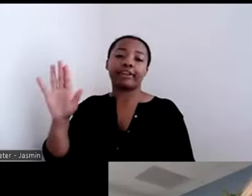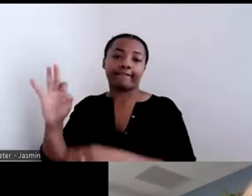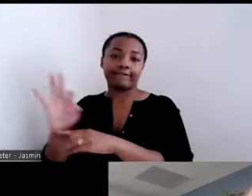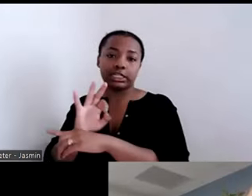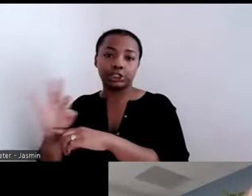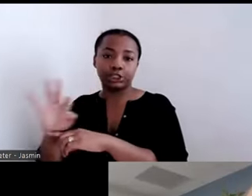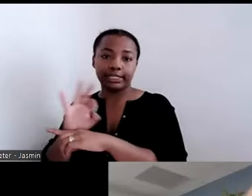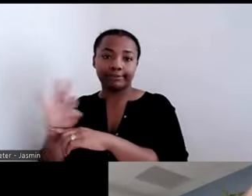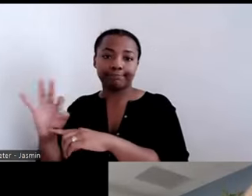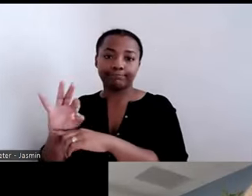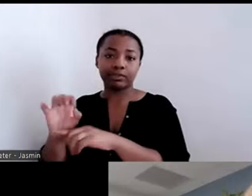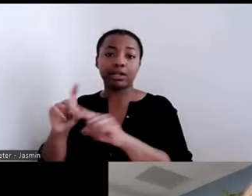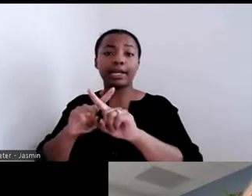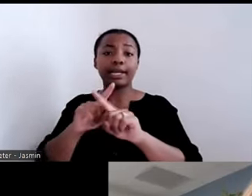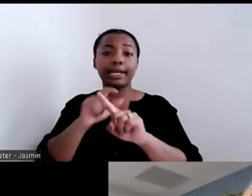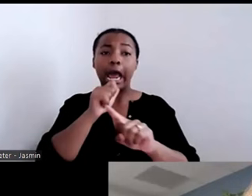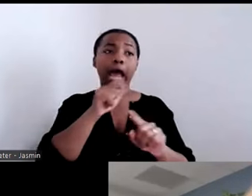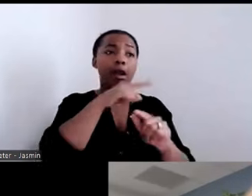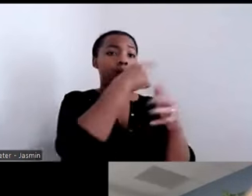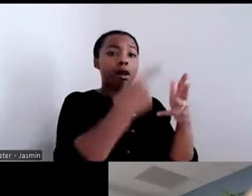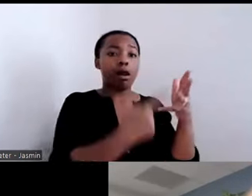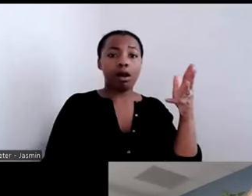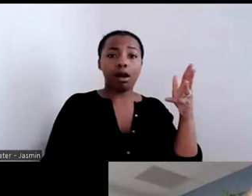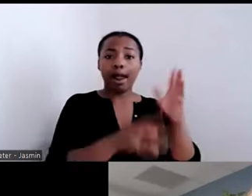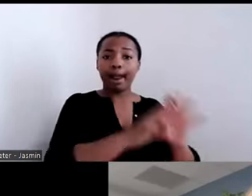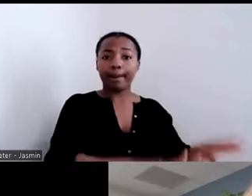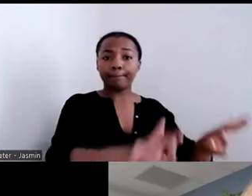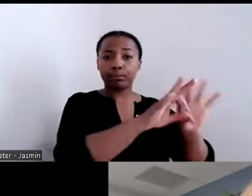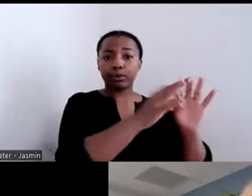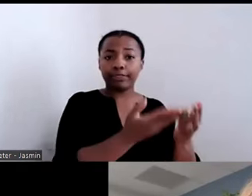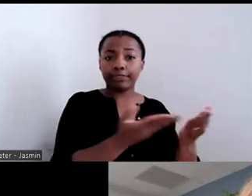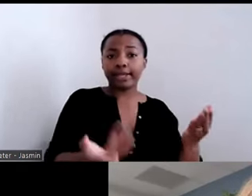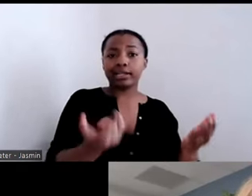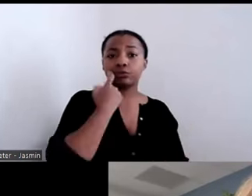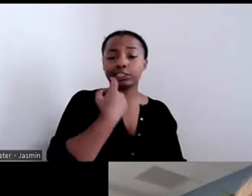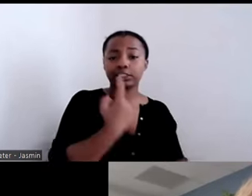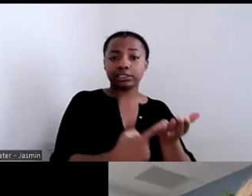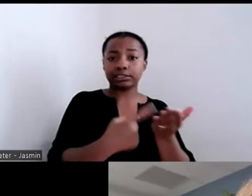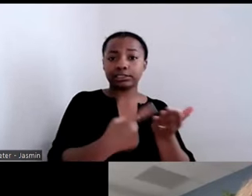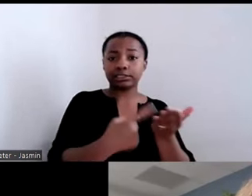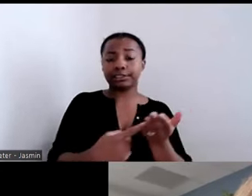We also worked with Mark. He developed a toolkit especially for us and our work on